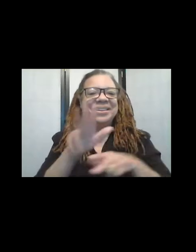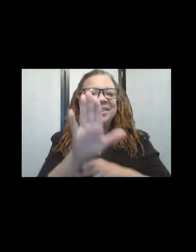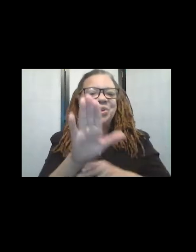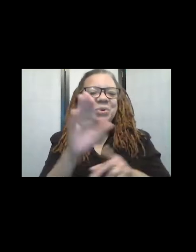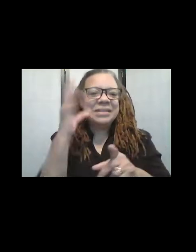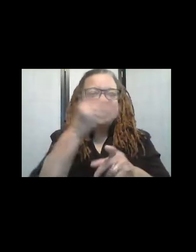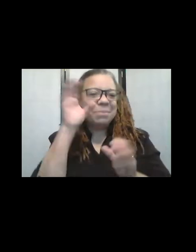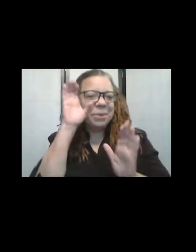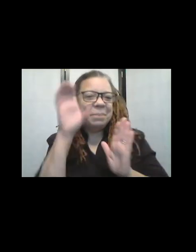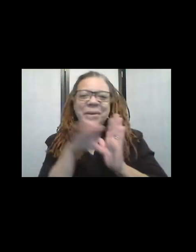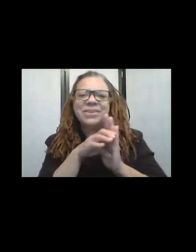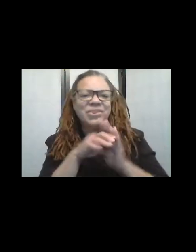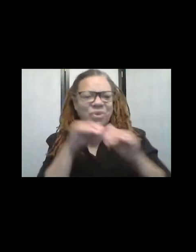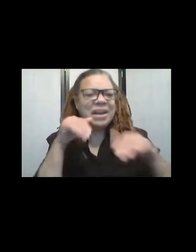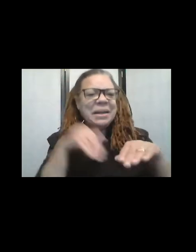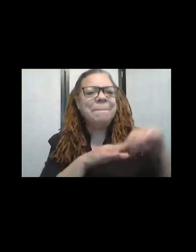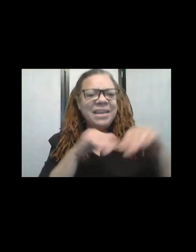the beach, and the marsh there that's so beautiful!